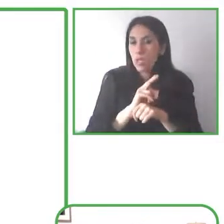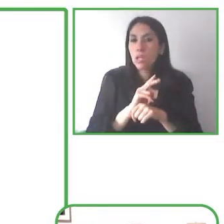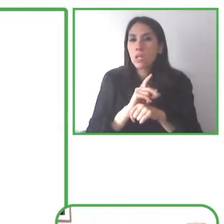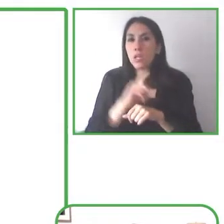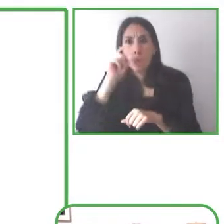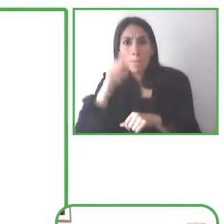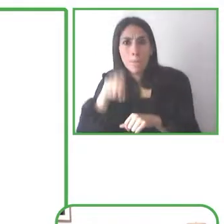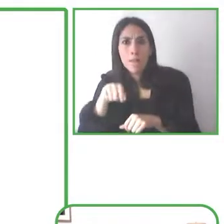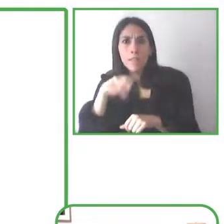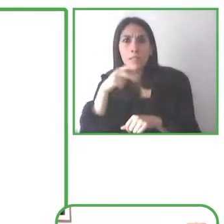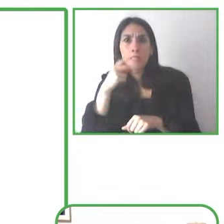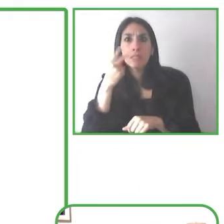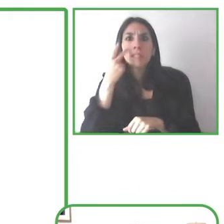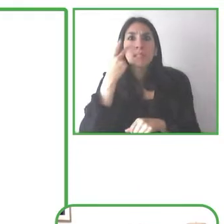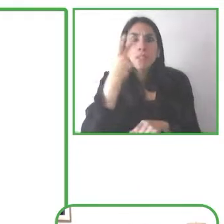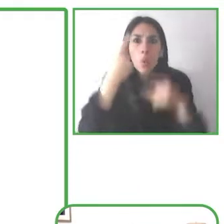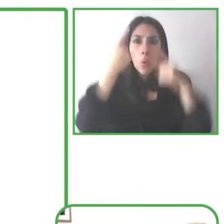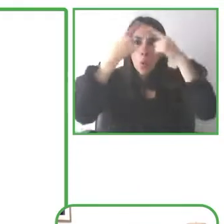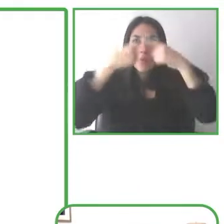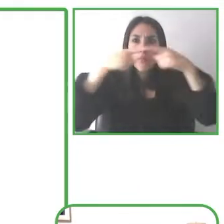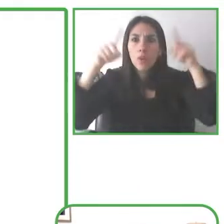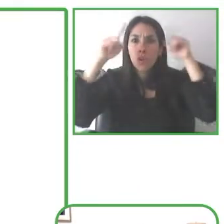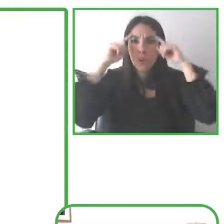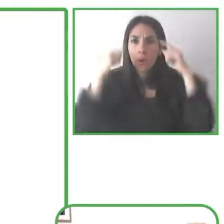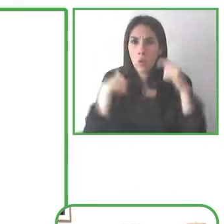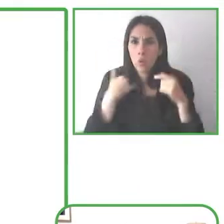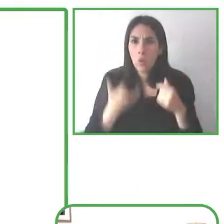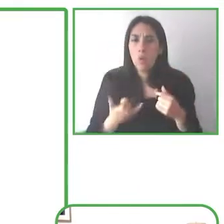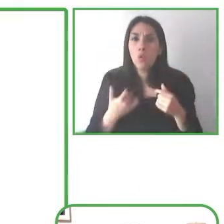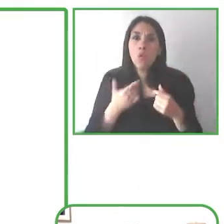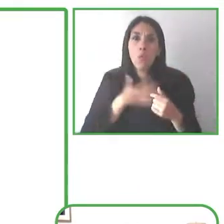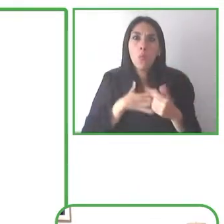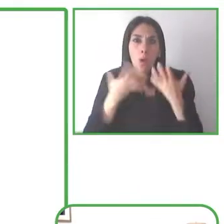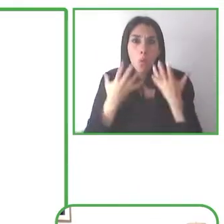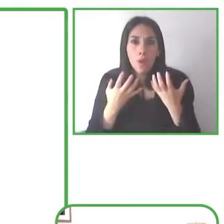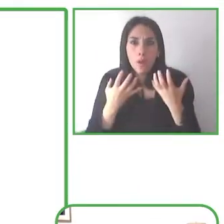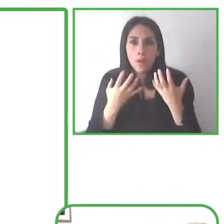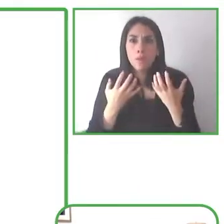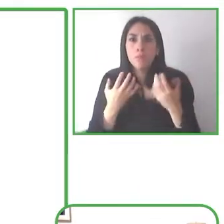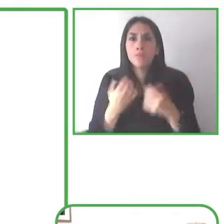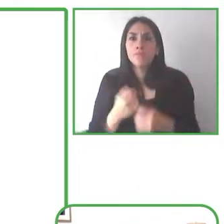often where I was so heavily reliant and dependent on my family, and I think about